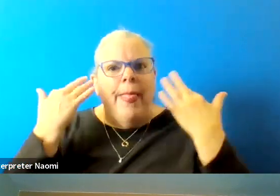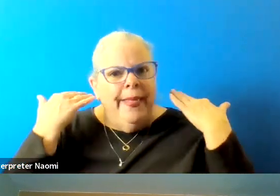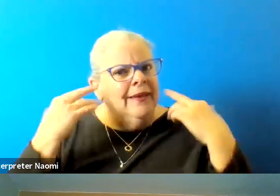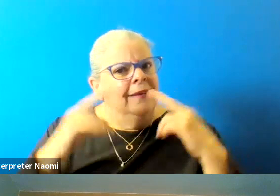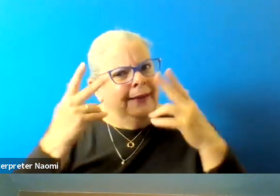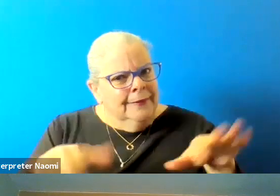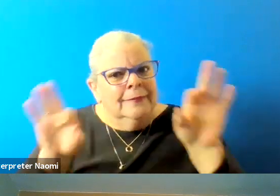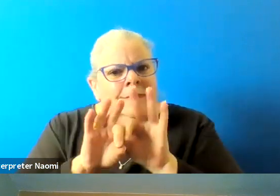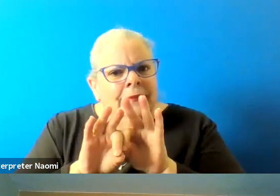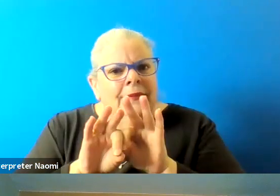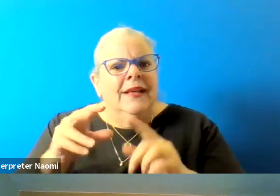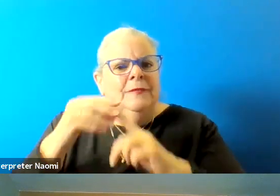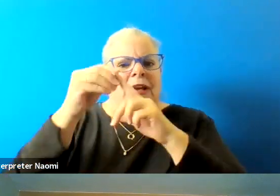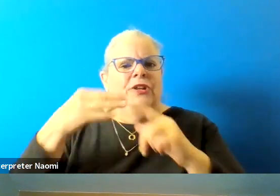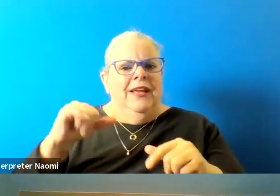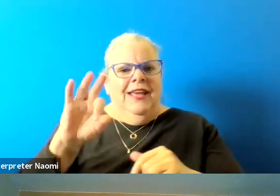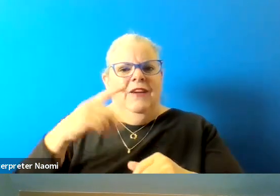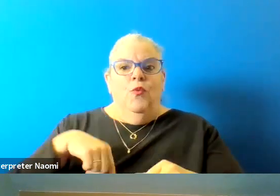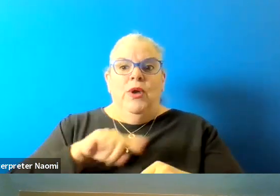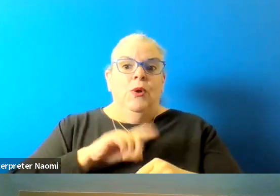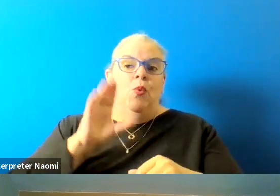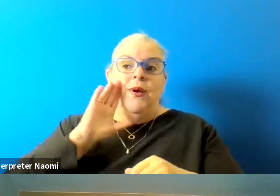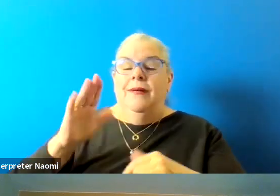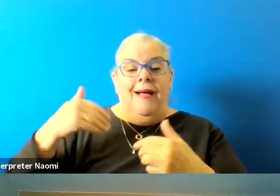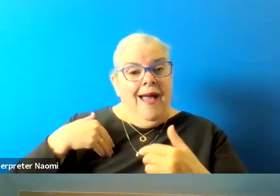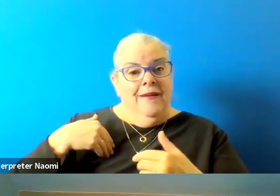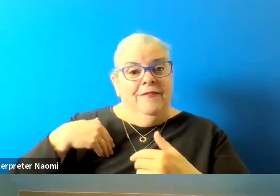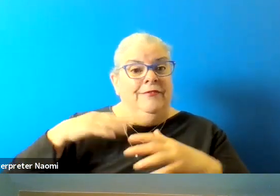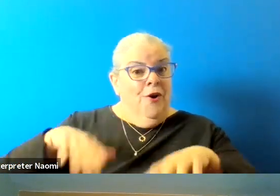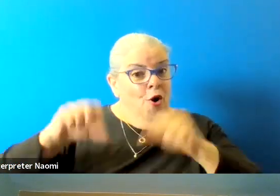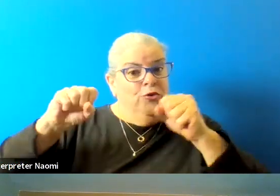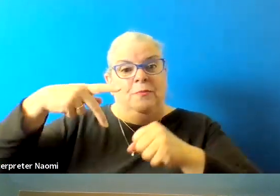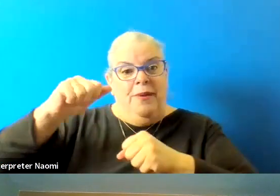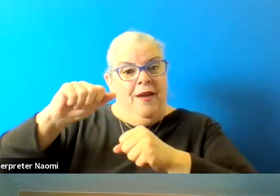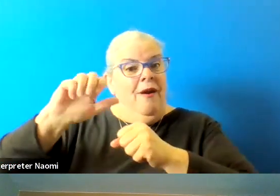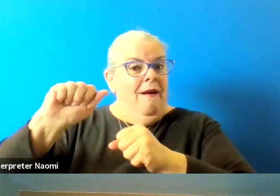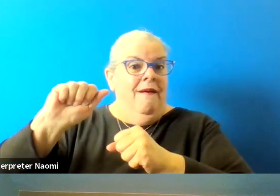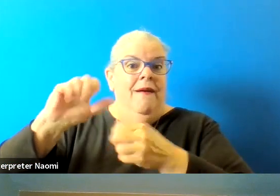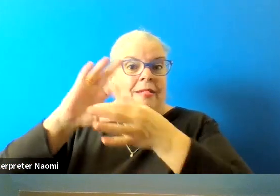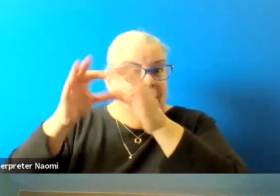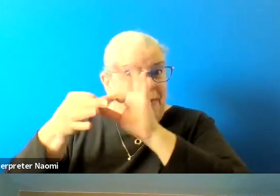Especially if we're going to hang the Paralympic and disabled veteran community flag on our city.